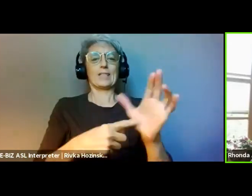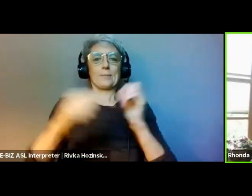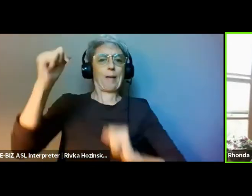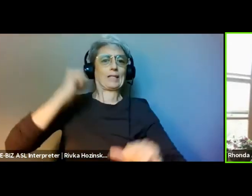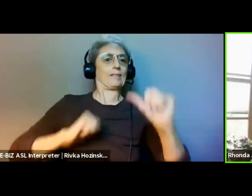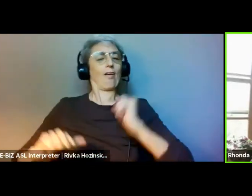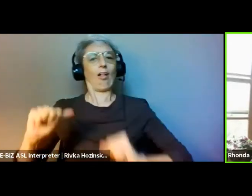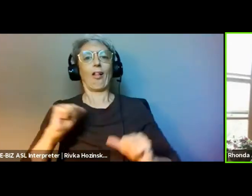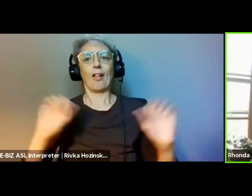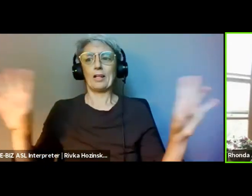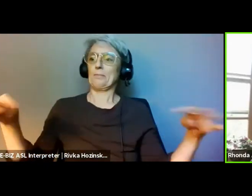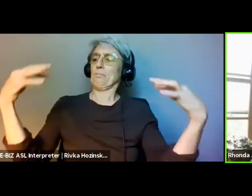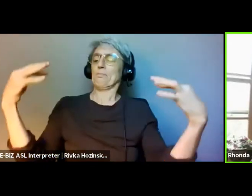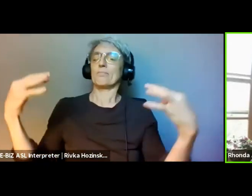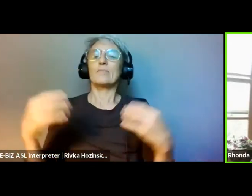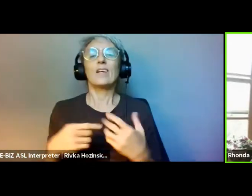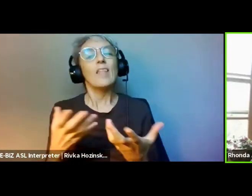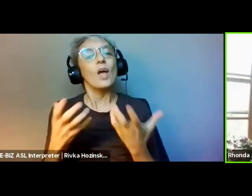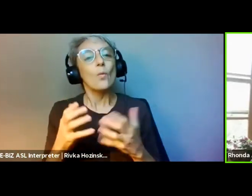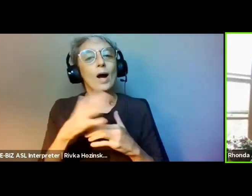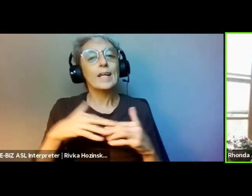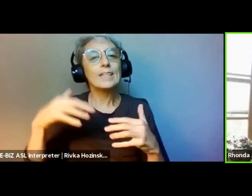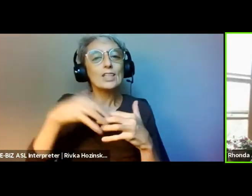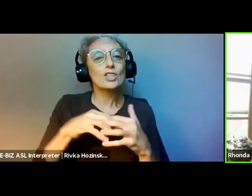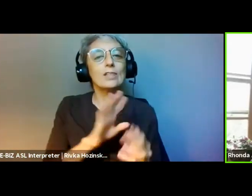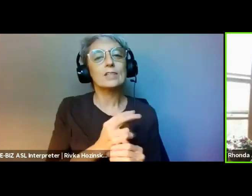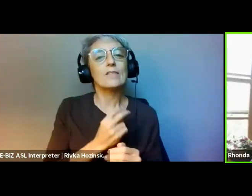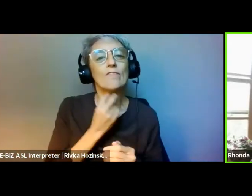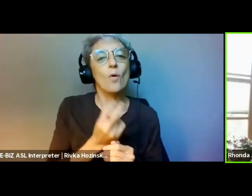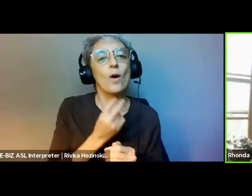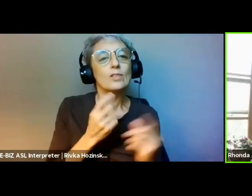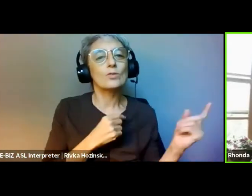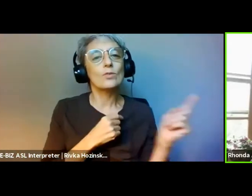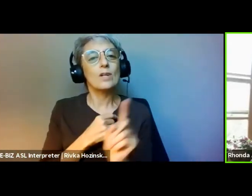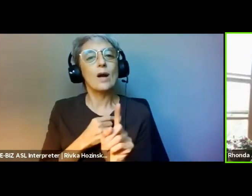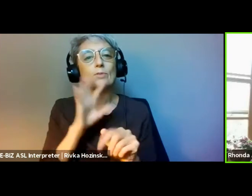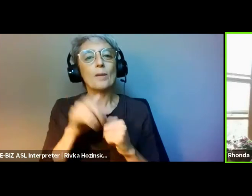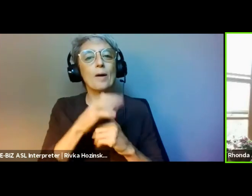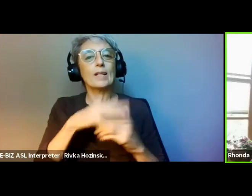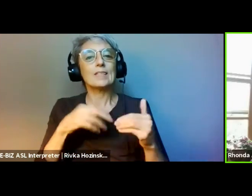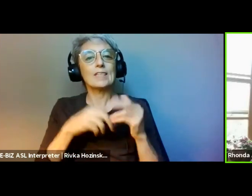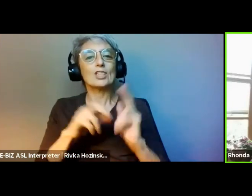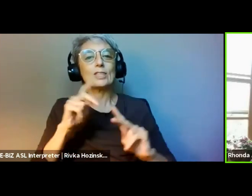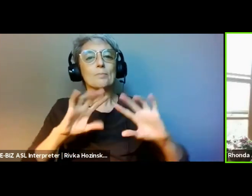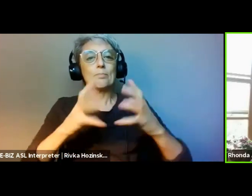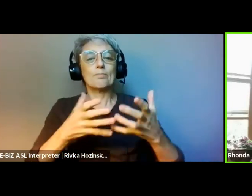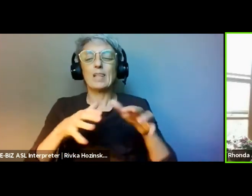She works as an educator within area schools and the five colleges near her home in Massachusetts.